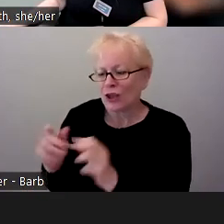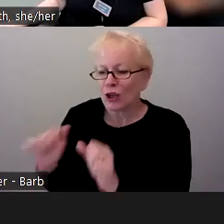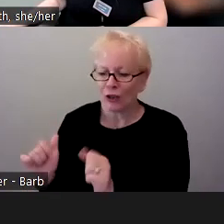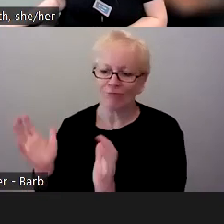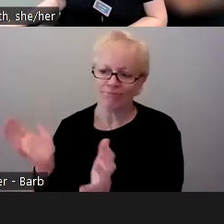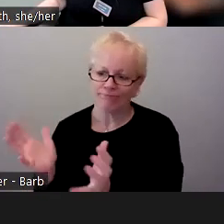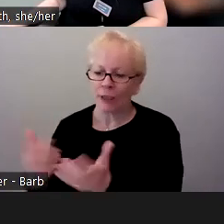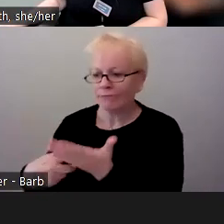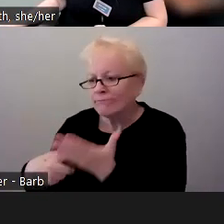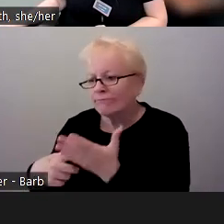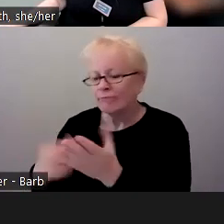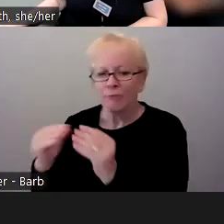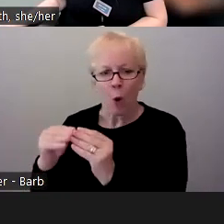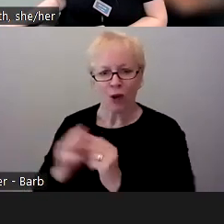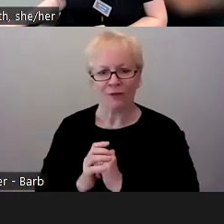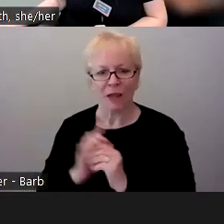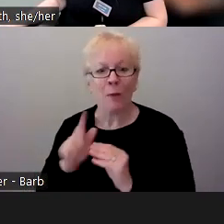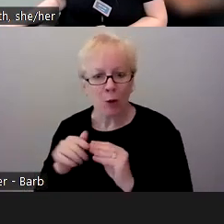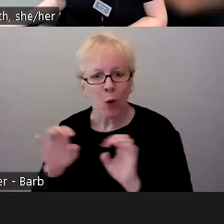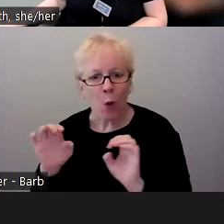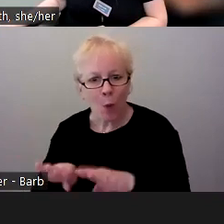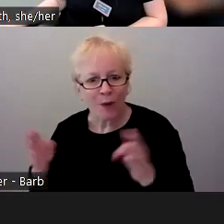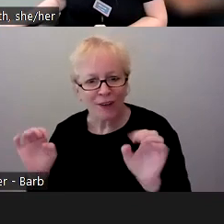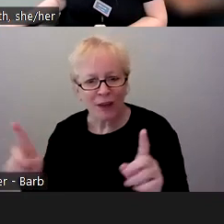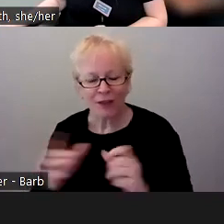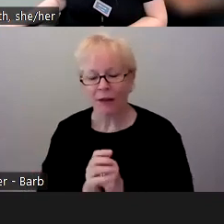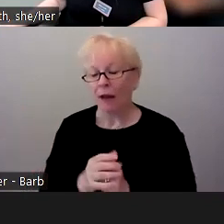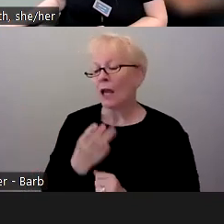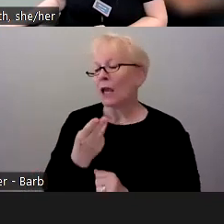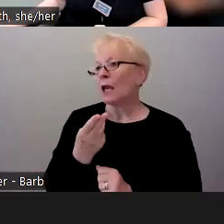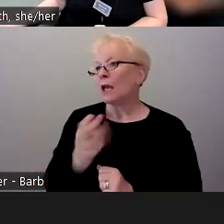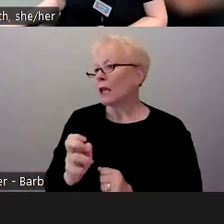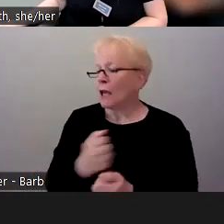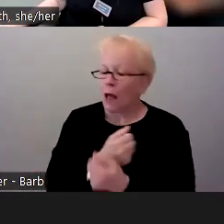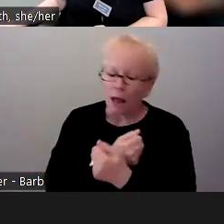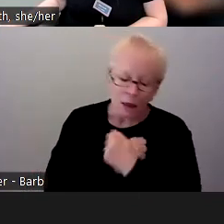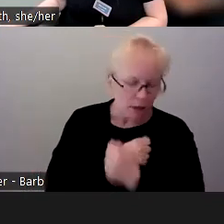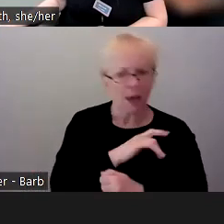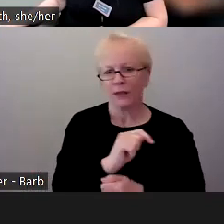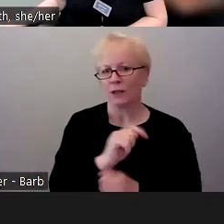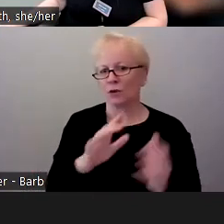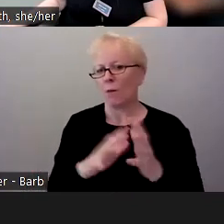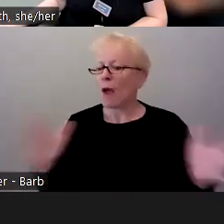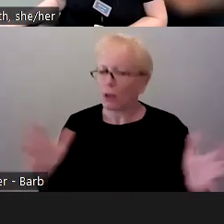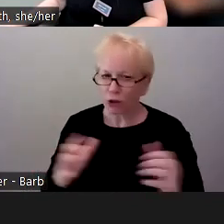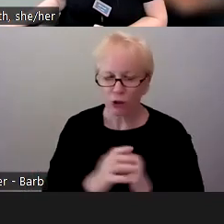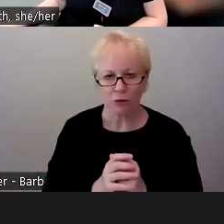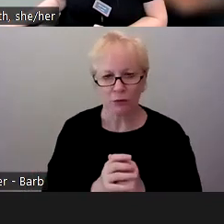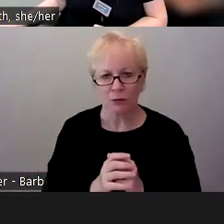And he loved it so much and I felt like he came away with so many great ideas, I was